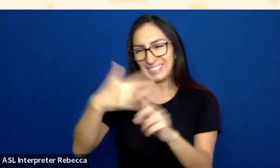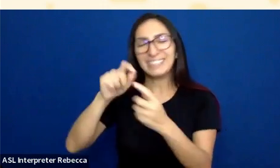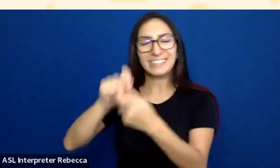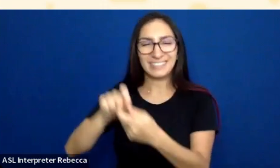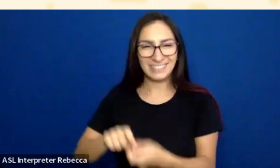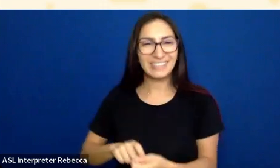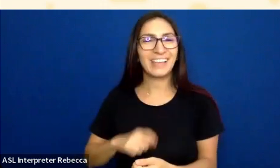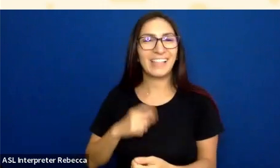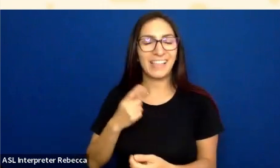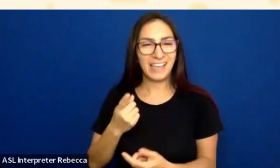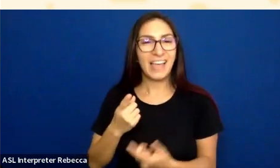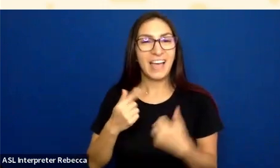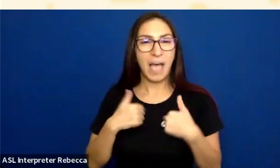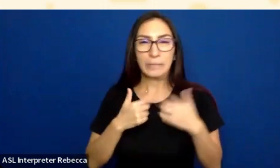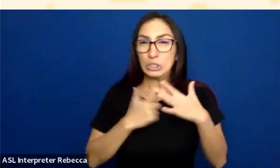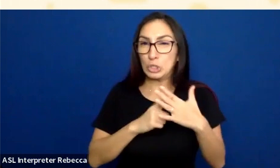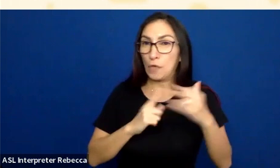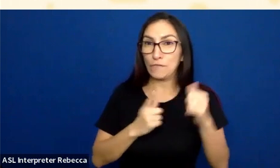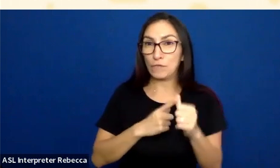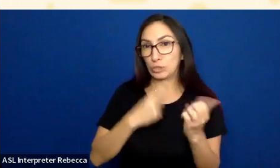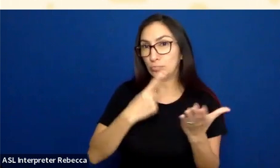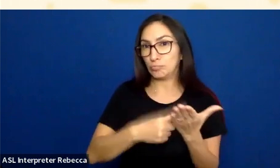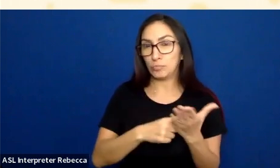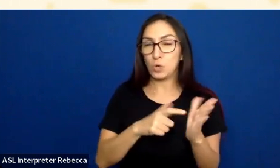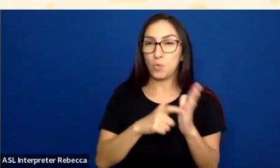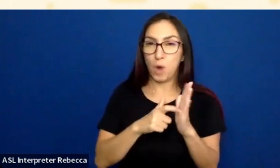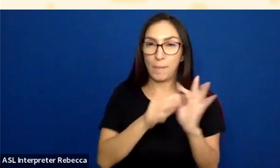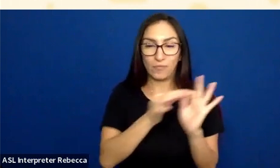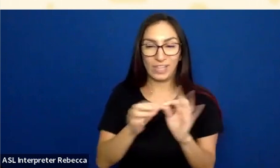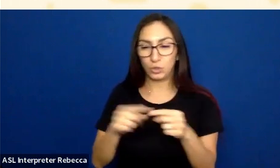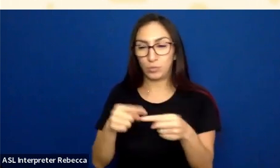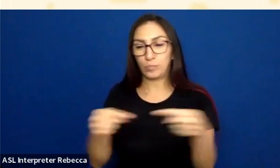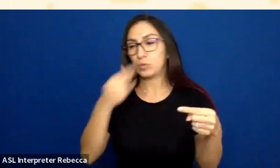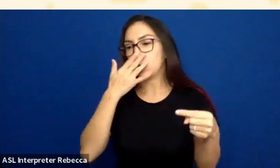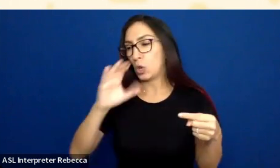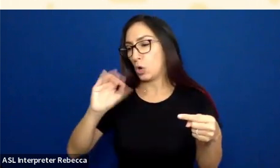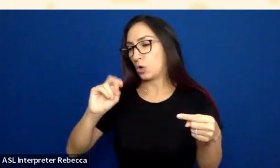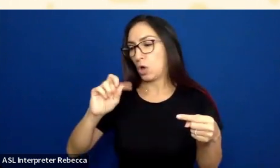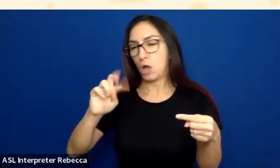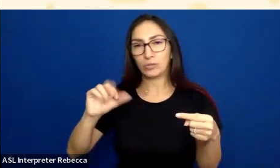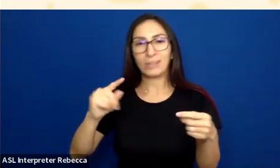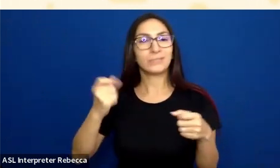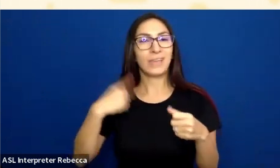Now I am going to start with the requirement related to contrast. Now there are levels. If you are familiar with the success criteria, they have levels